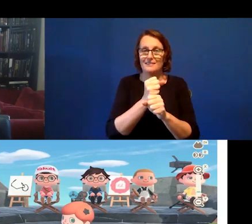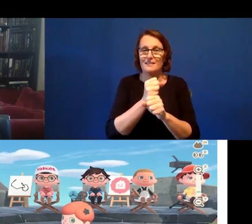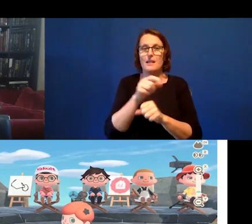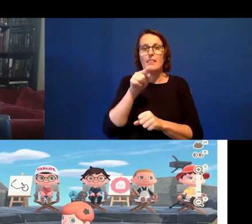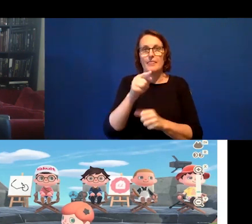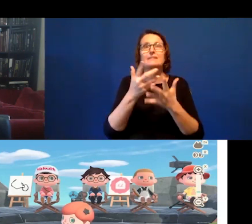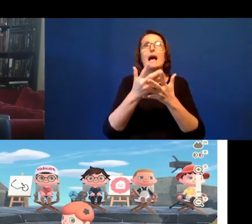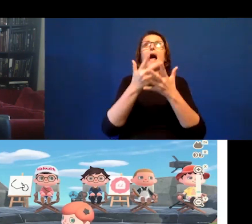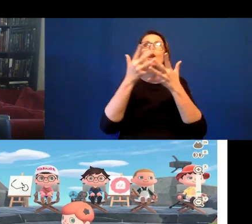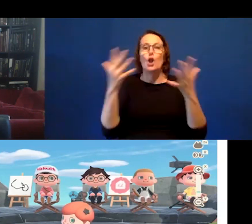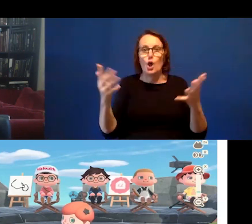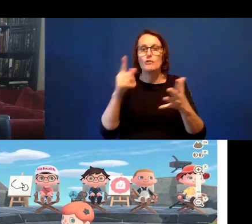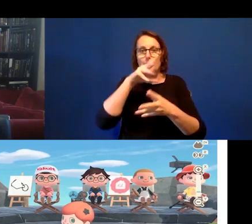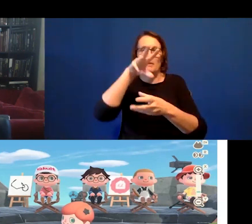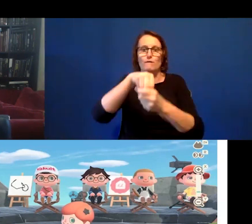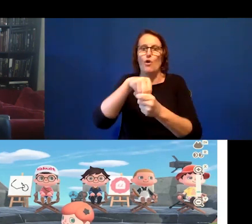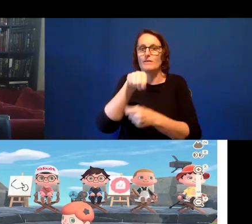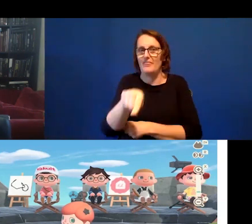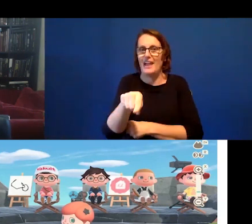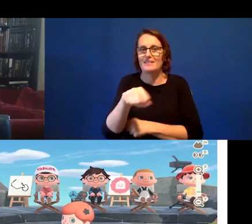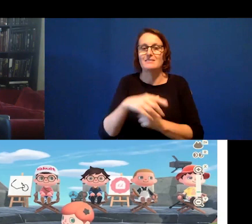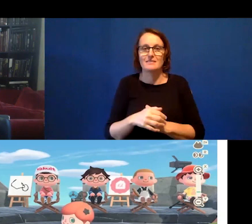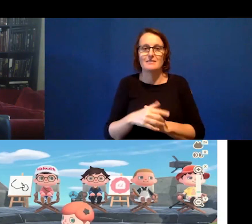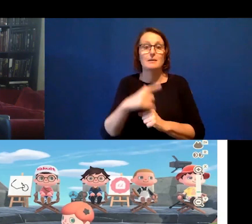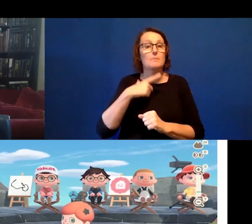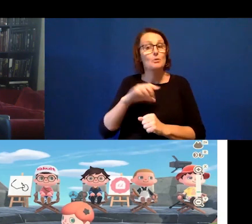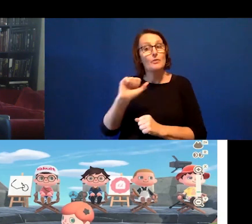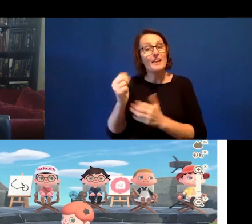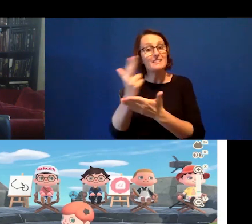of players right now, because part of its design is around cosiness.